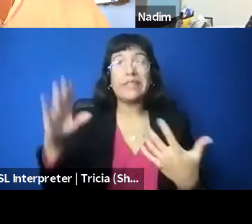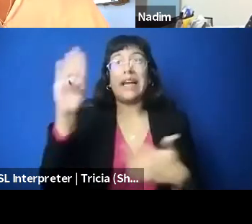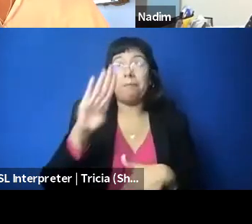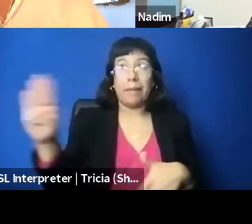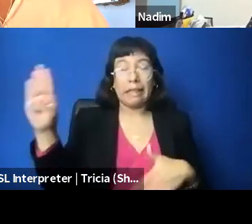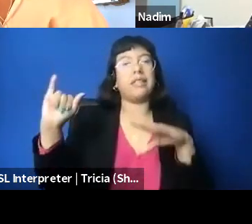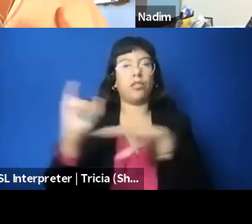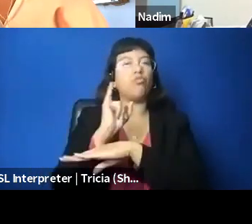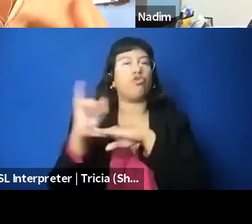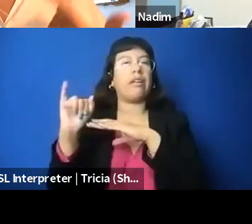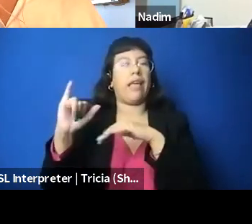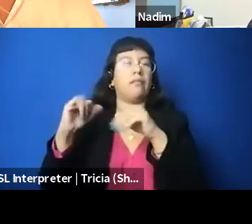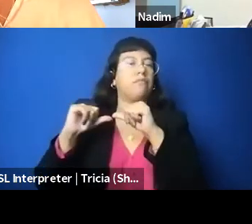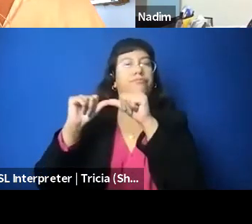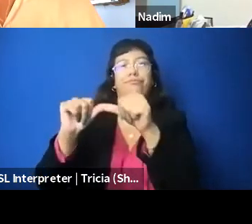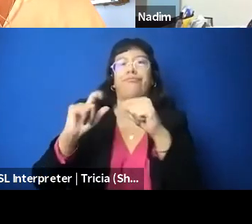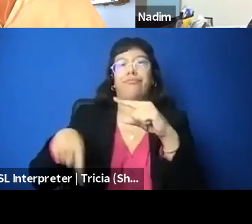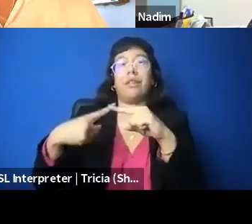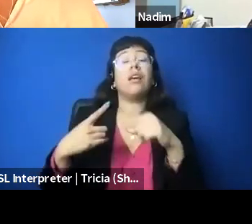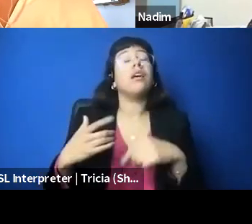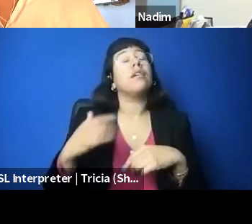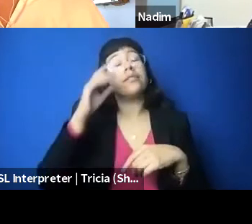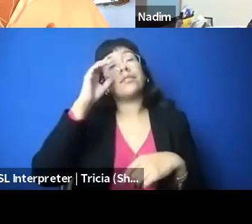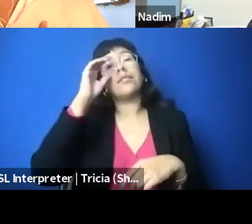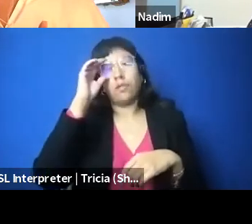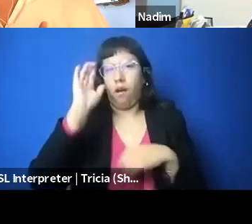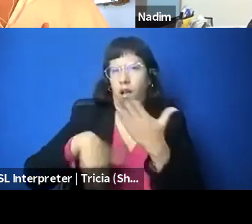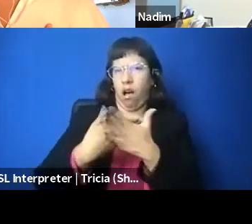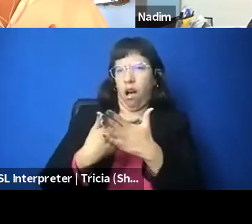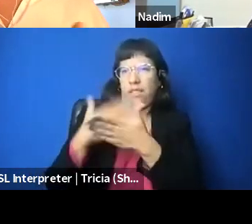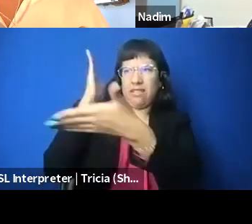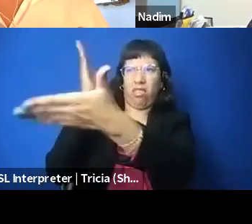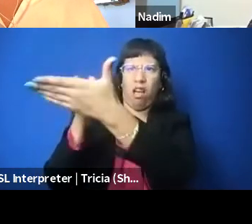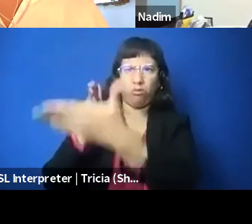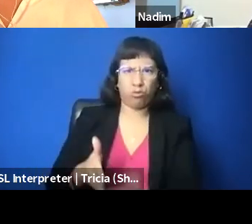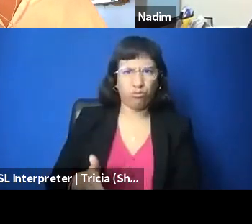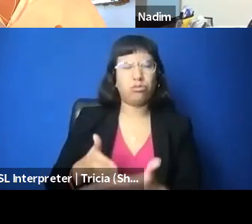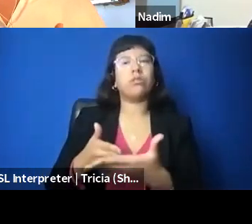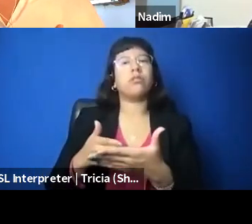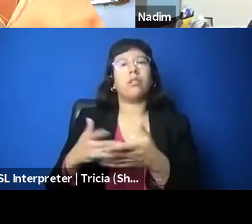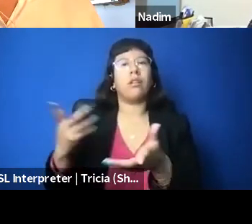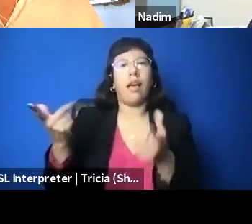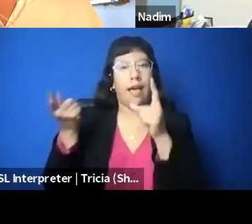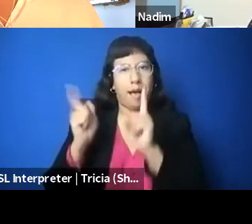The sort of next gen of these lawsuits are being brought against organizations like the US Campaign,